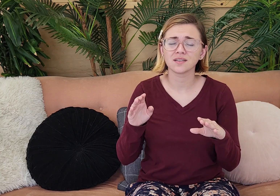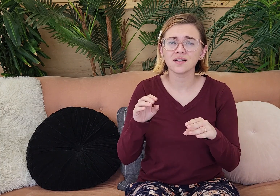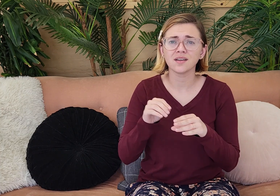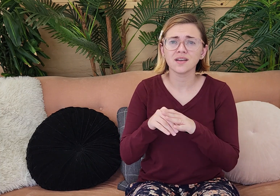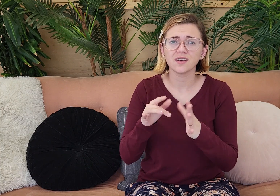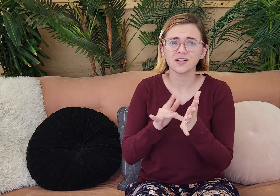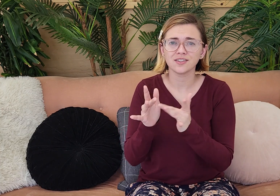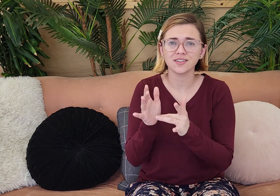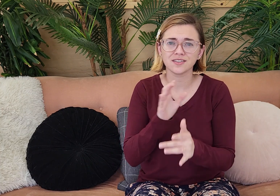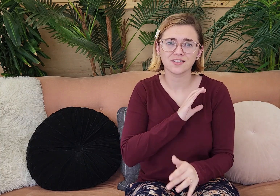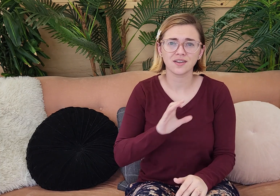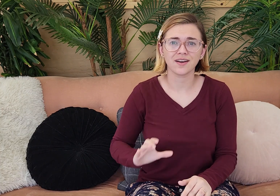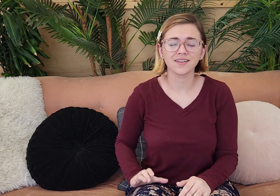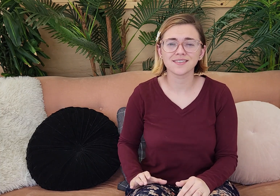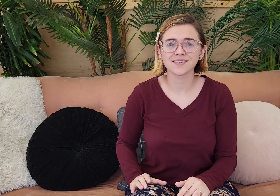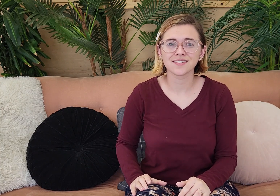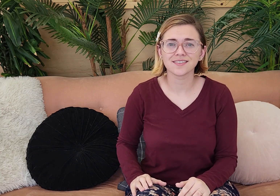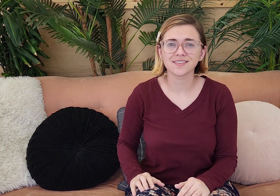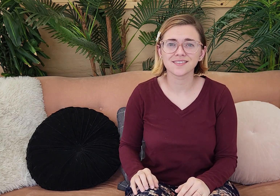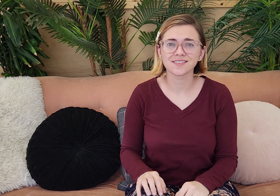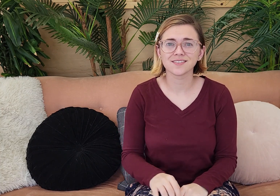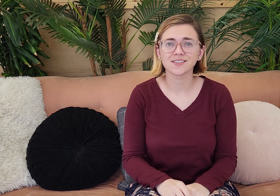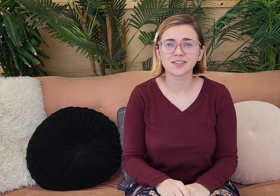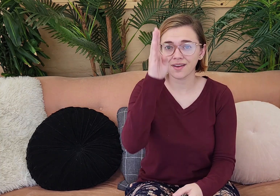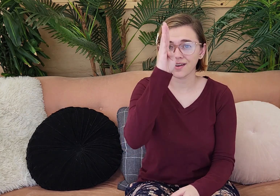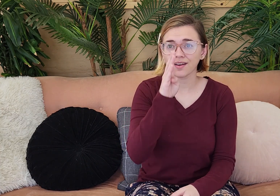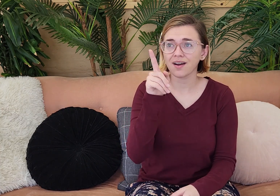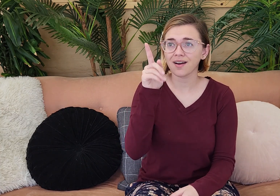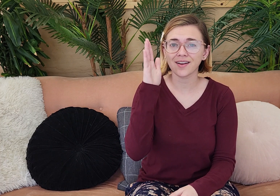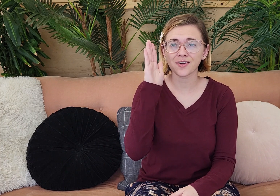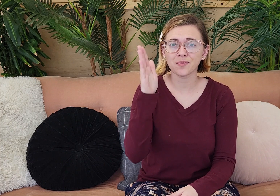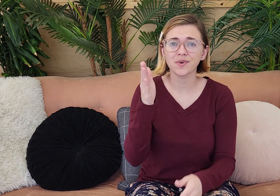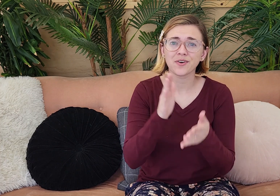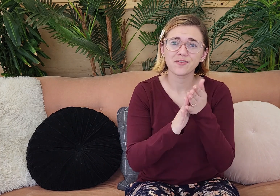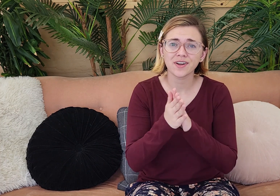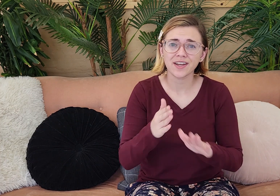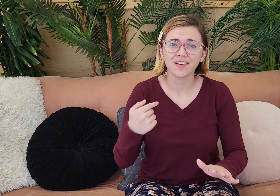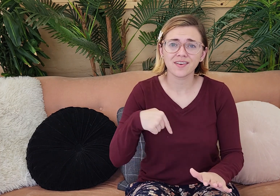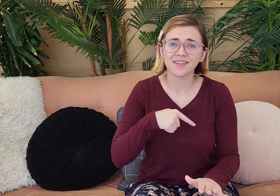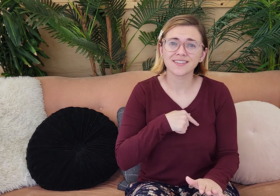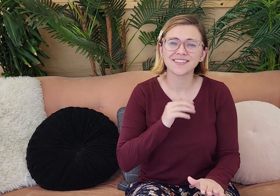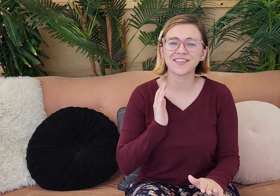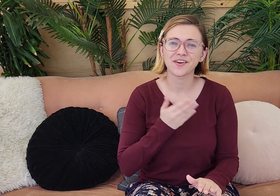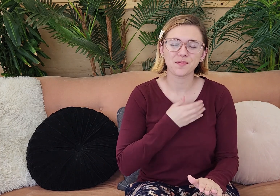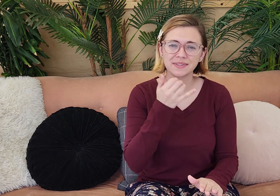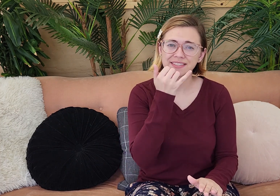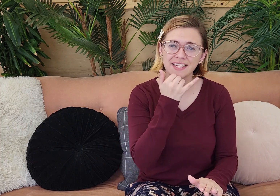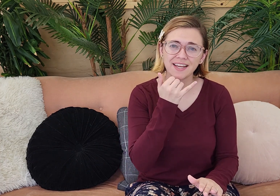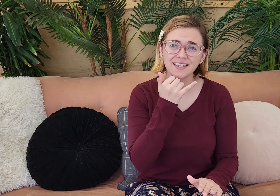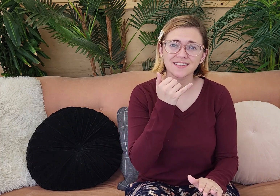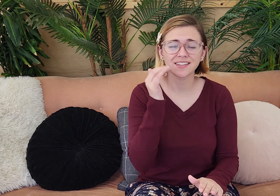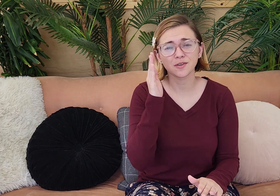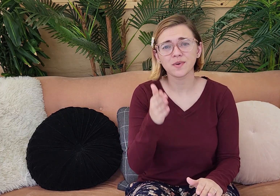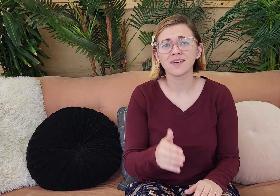peace in Jesus Christ. he will forgive us of our mistakes.